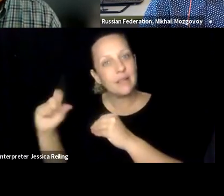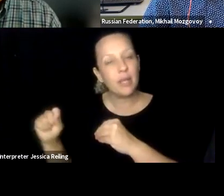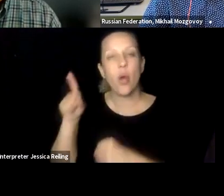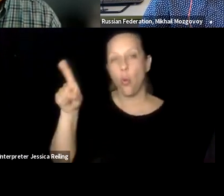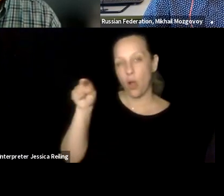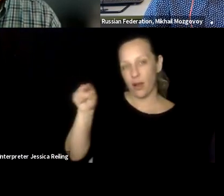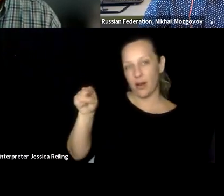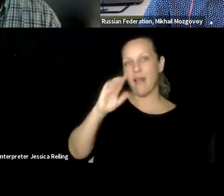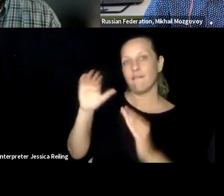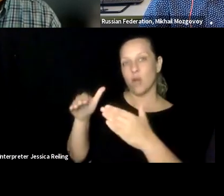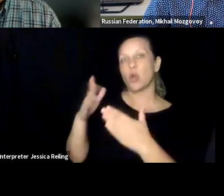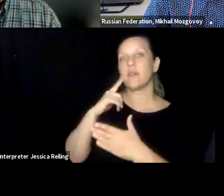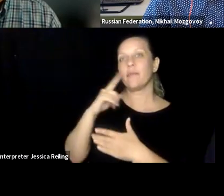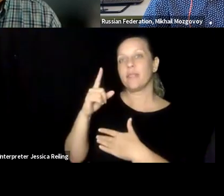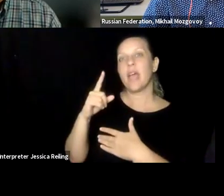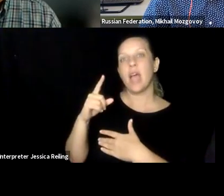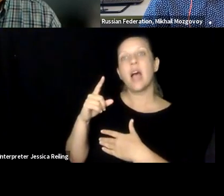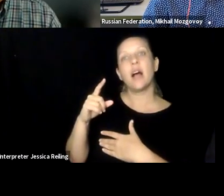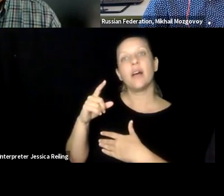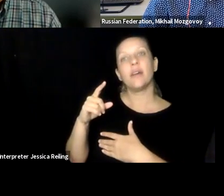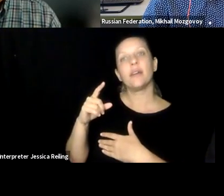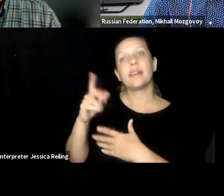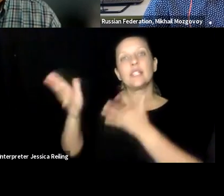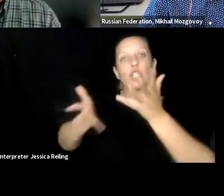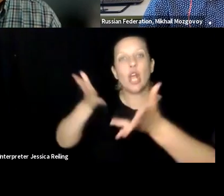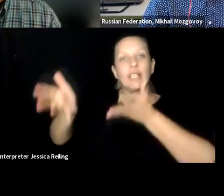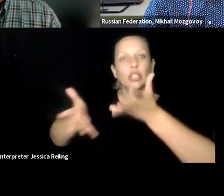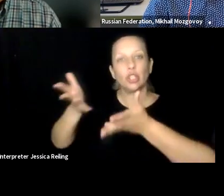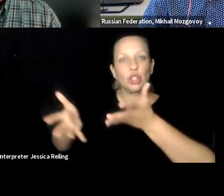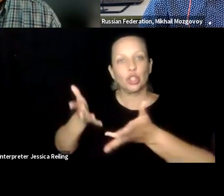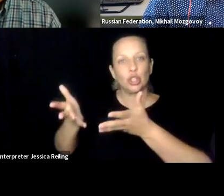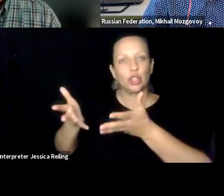So as an example, I can say that we have